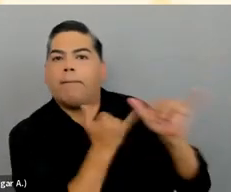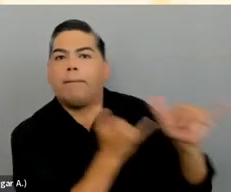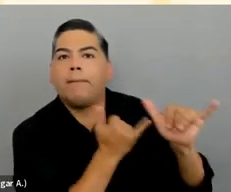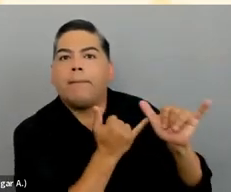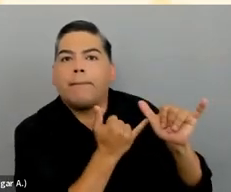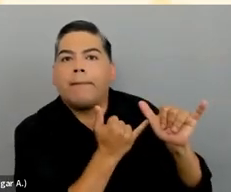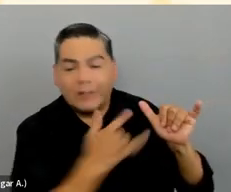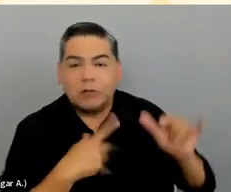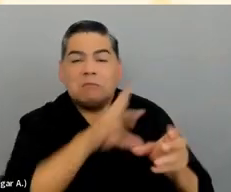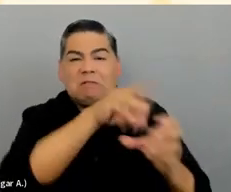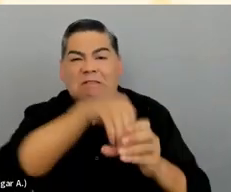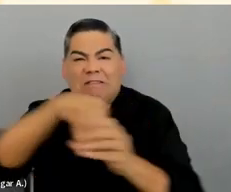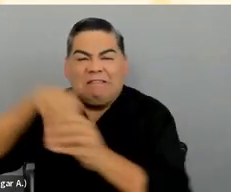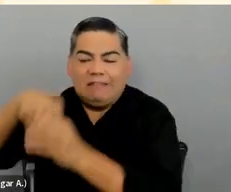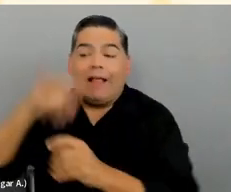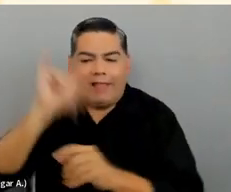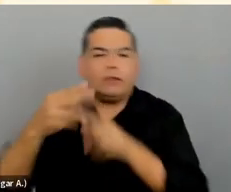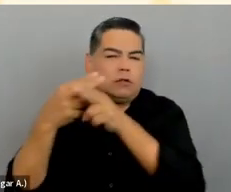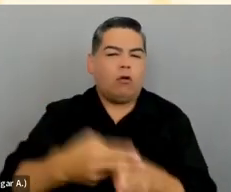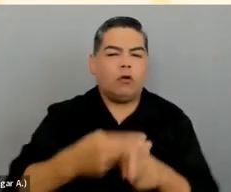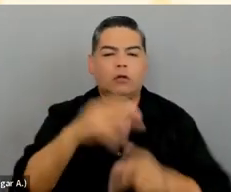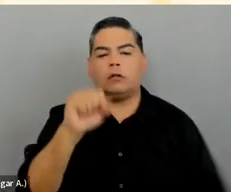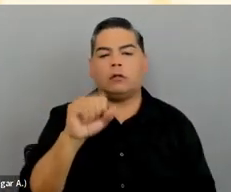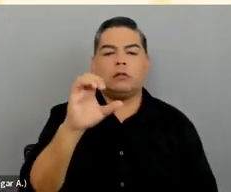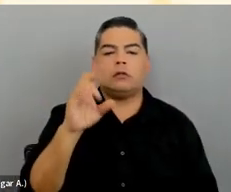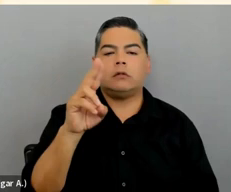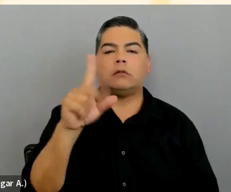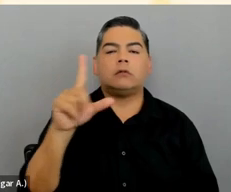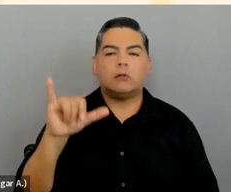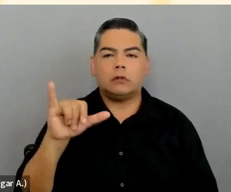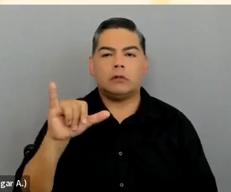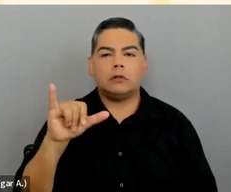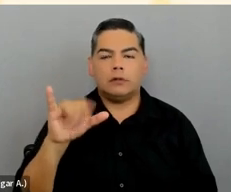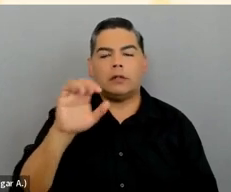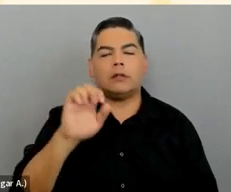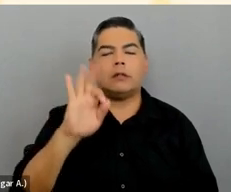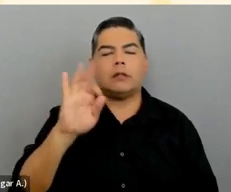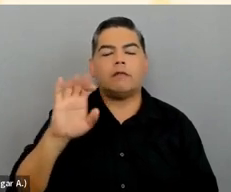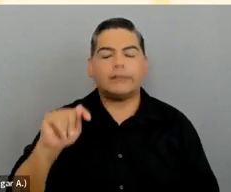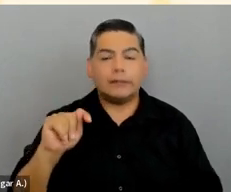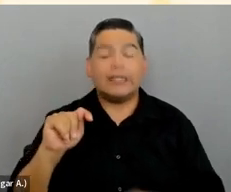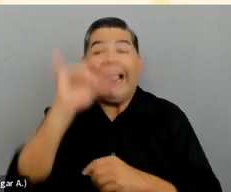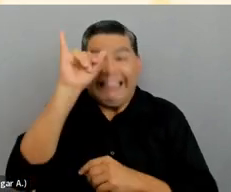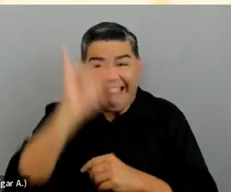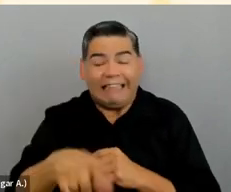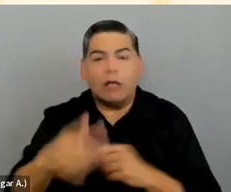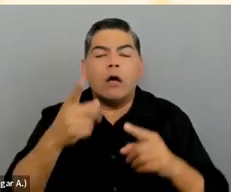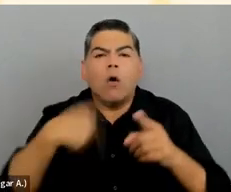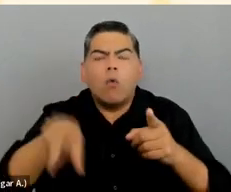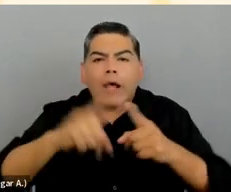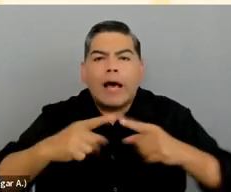And it's when we see people like us, it's easier for us to relate, right?